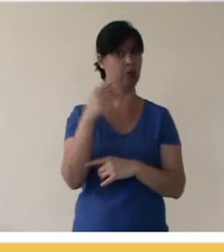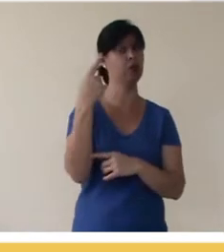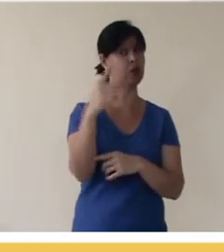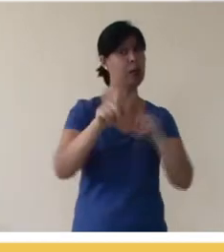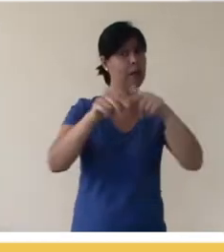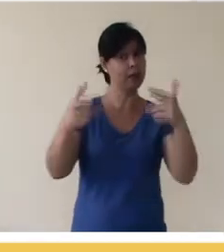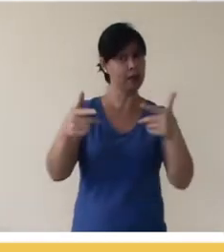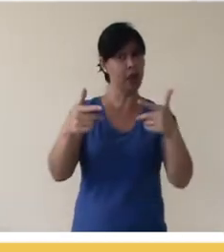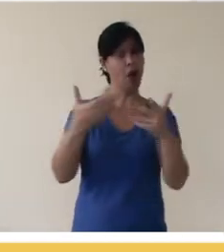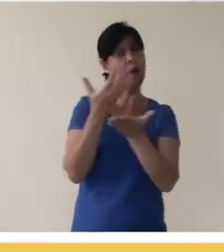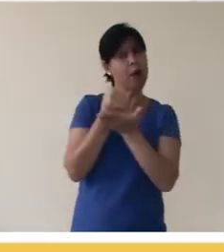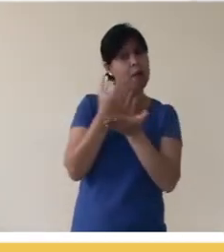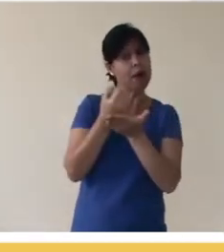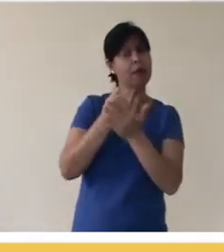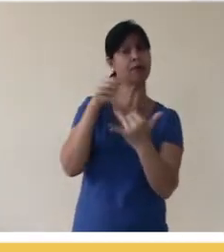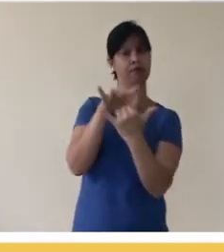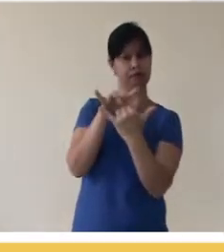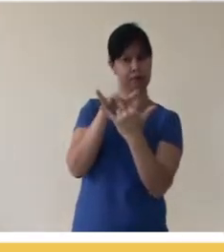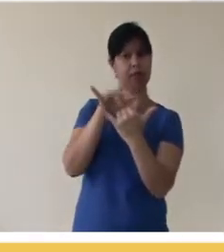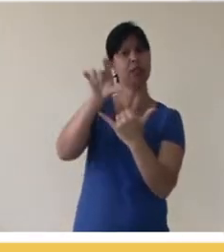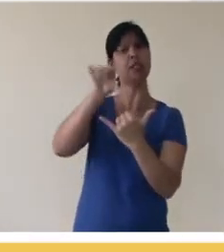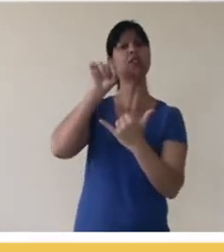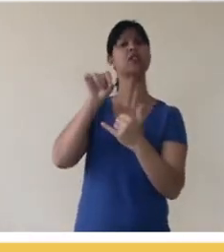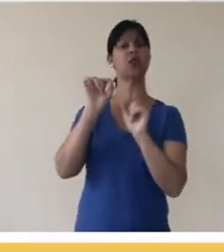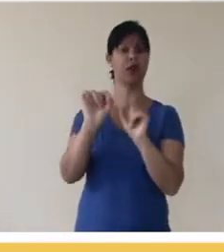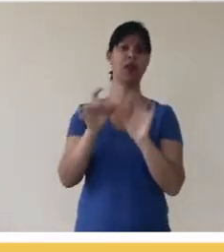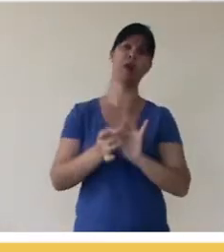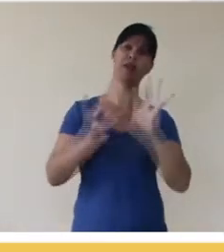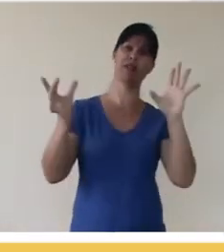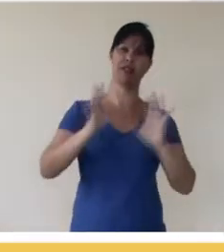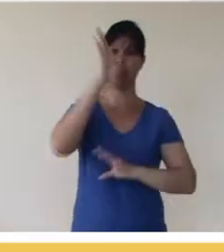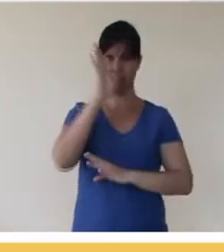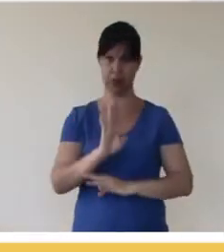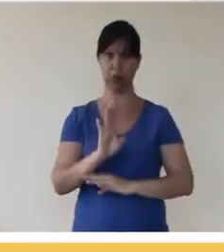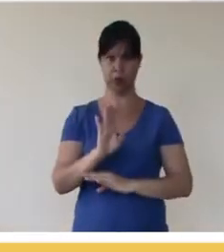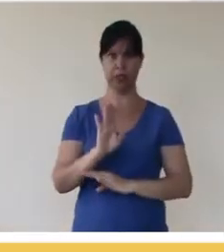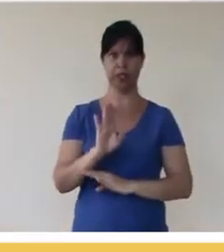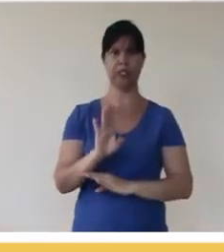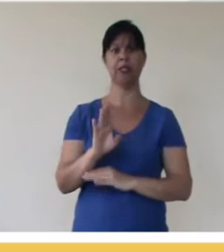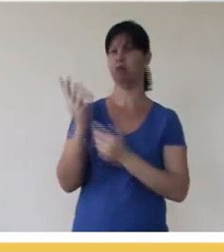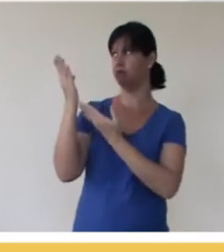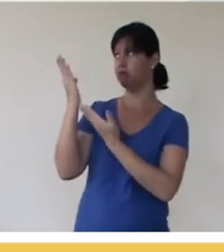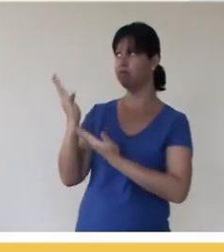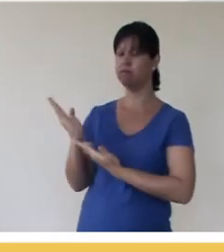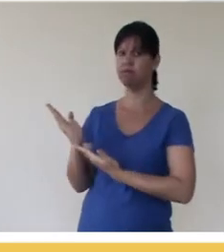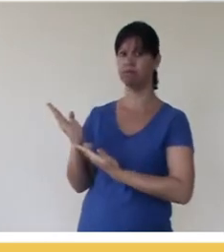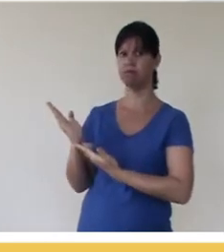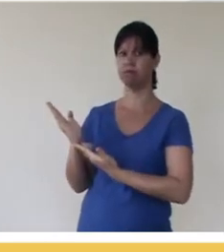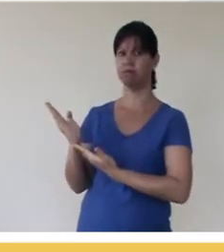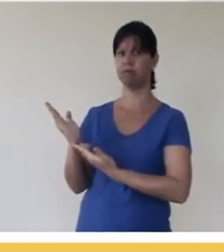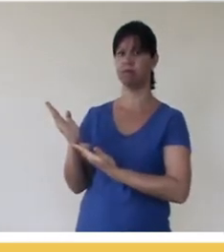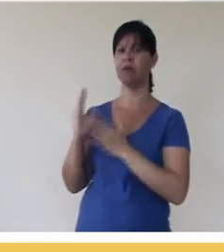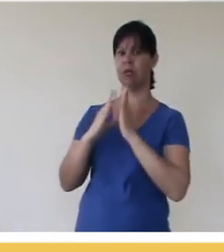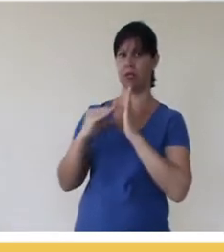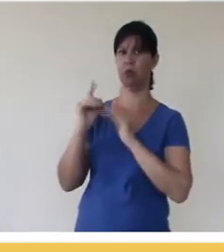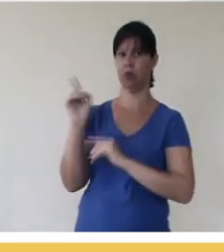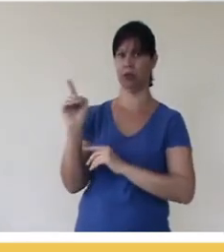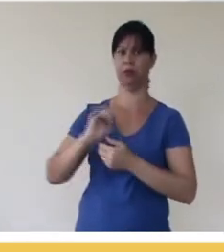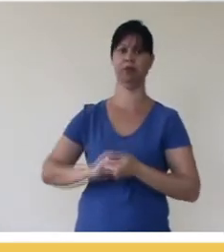resources on Youtube, choose a free license if appropriate and the search is done through the filters as you see in the image here.